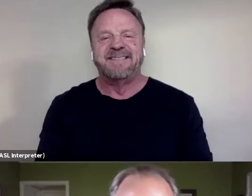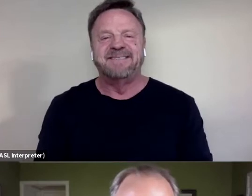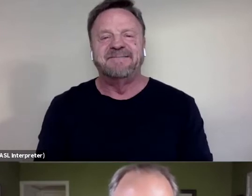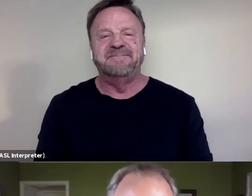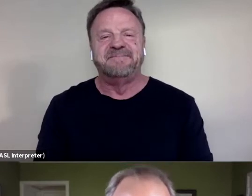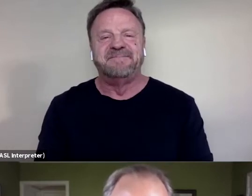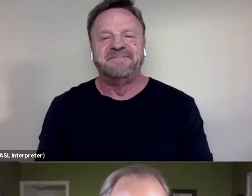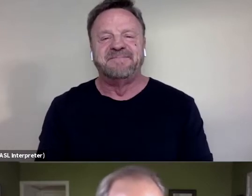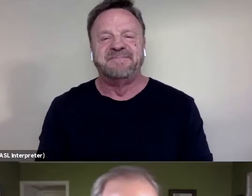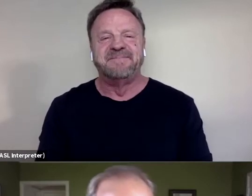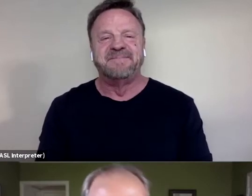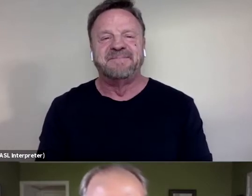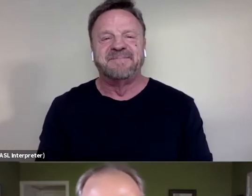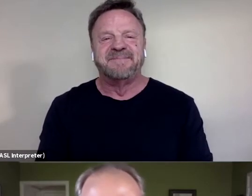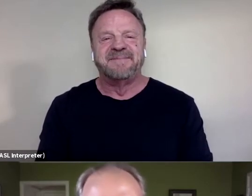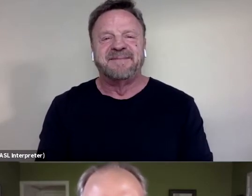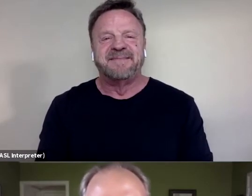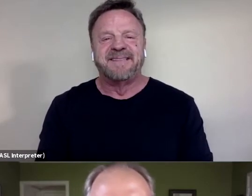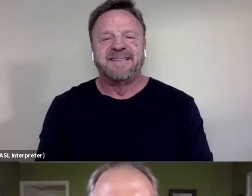Hey, Drew. Hi, Kirby. - Hi, Drew.